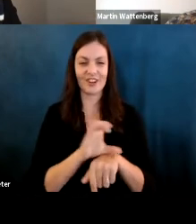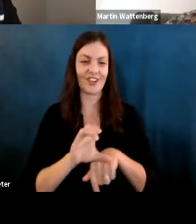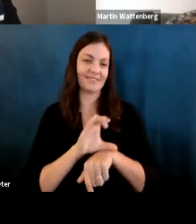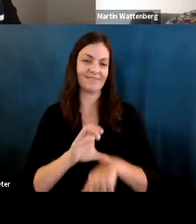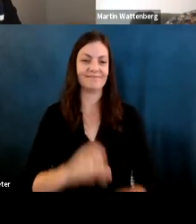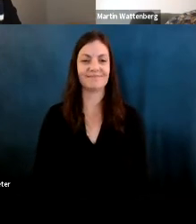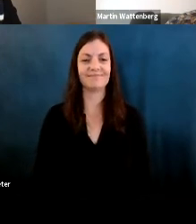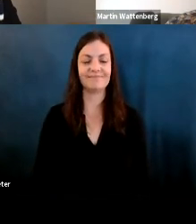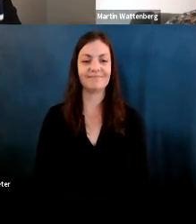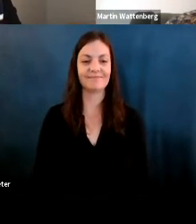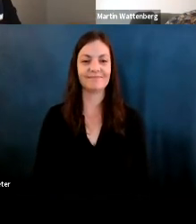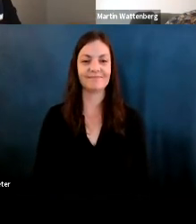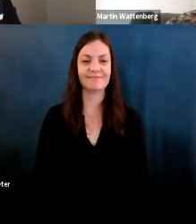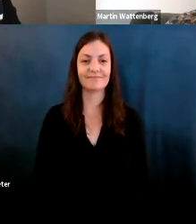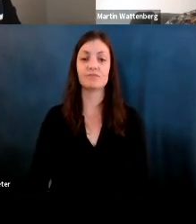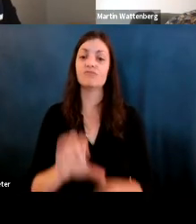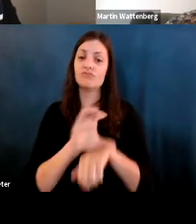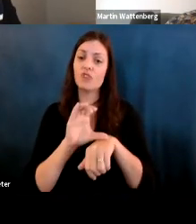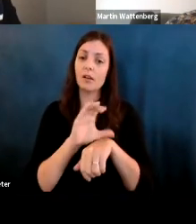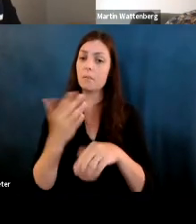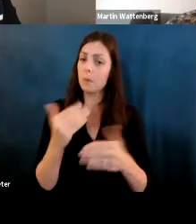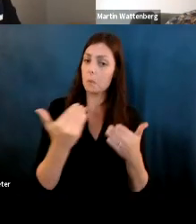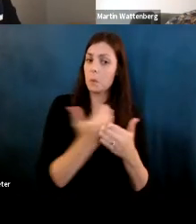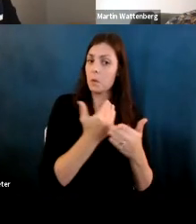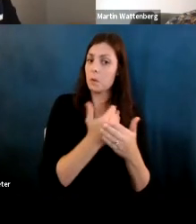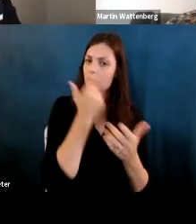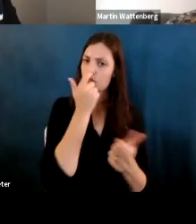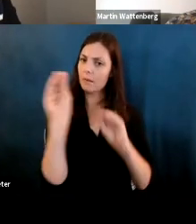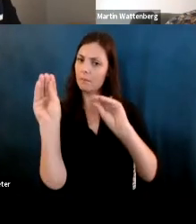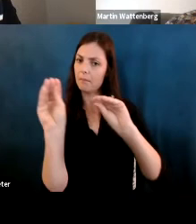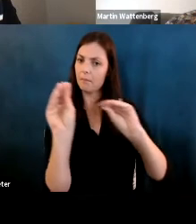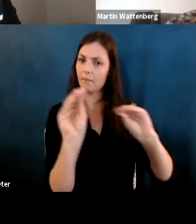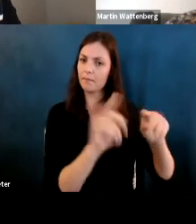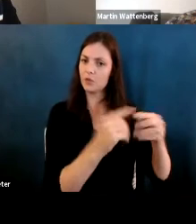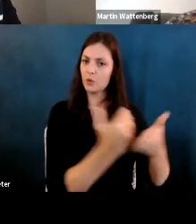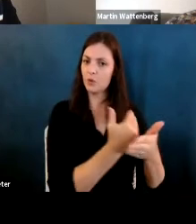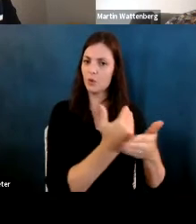Fernanda Viegas: And chocolate it's kind of new it's interesting, unlike caviar and pizza.